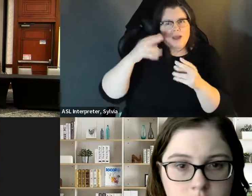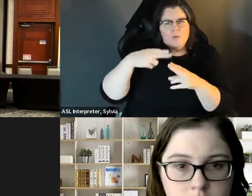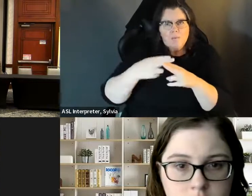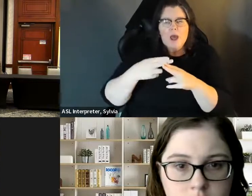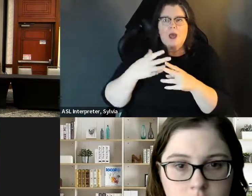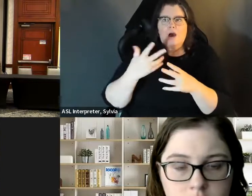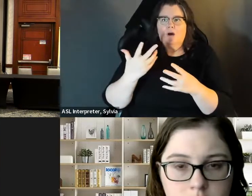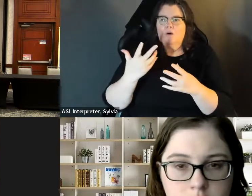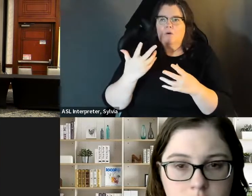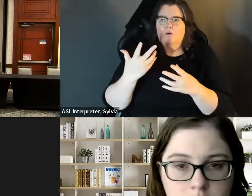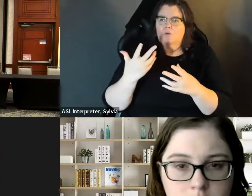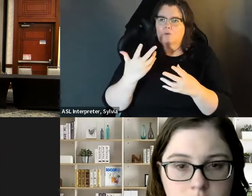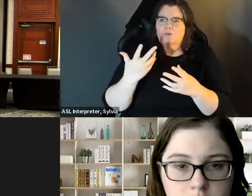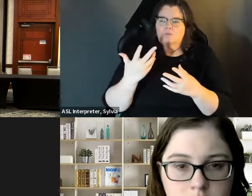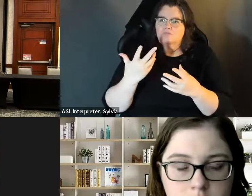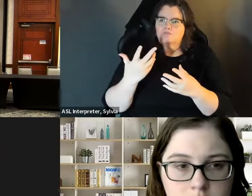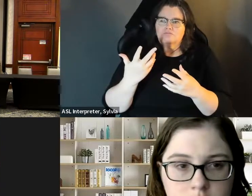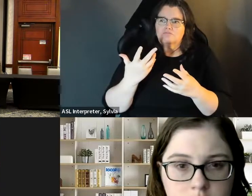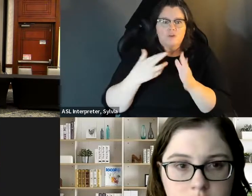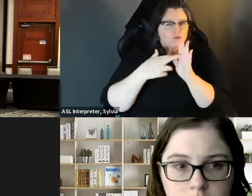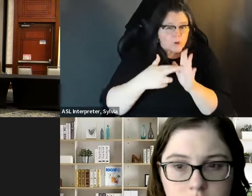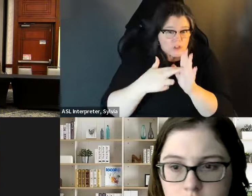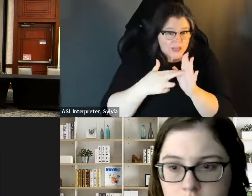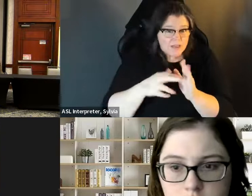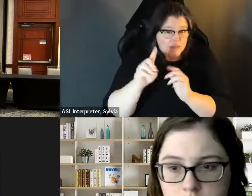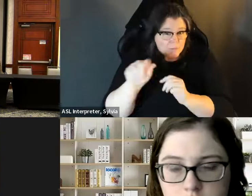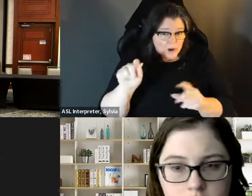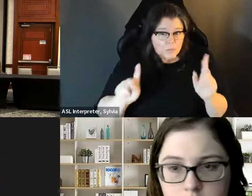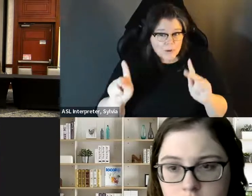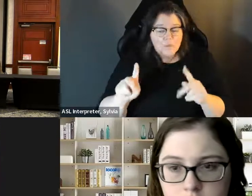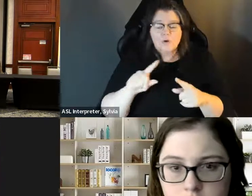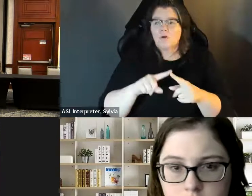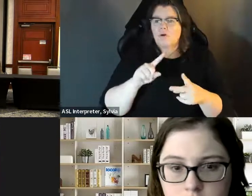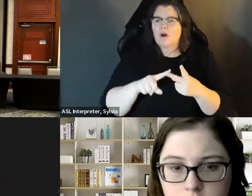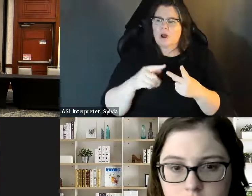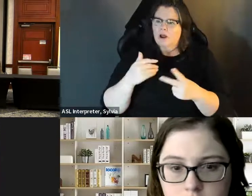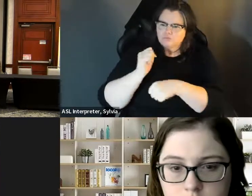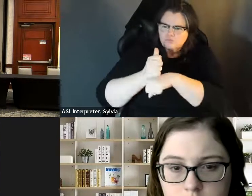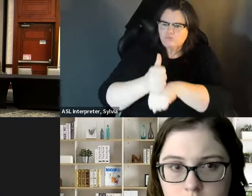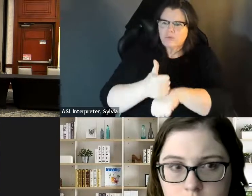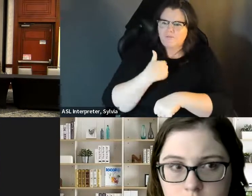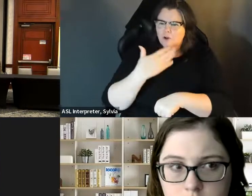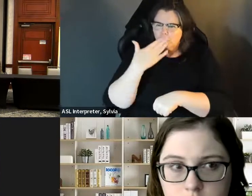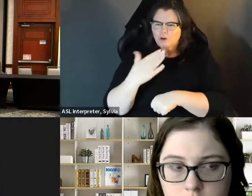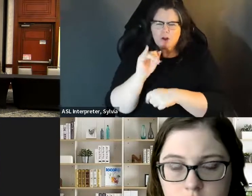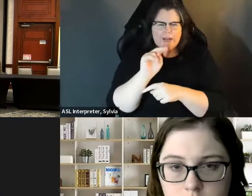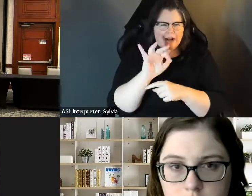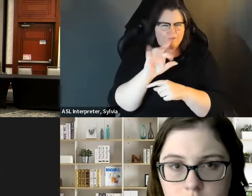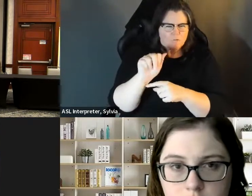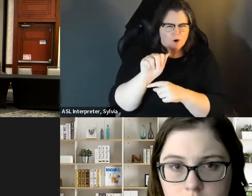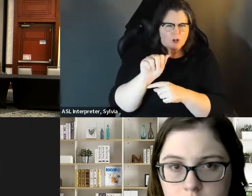And so whether it's temporarily or whether it's definitely we are there to be able to make sure that if anybody joins our community that we already have some of the sure in place that we're thinking about that infrastructure, and that's really why, we're there that's the infrastructure in place that we're thinking about that why, we're running. We're running for representation. infrastructure and that's really why we're there. We're